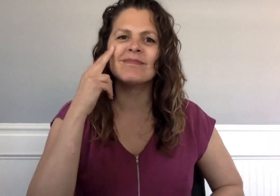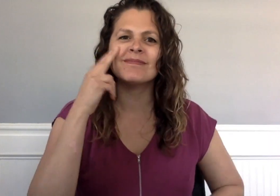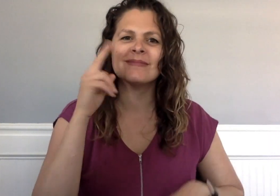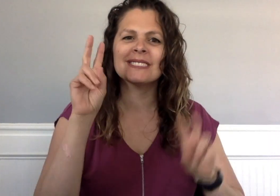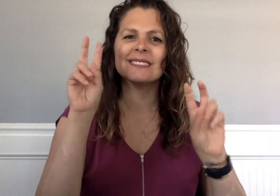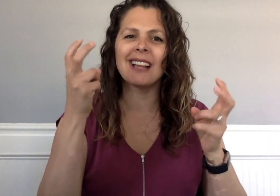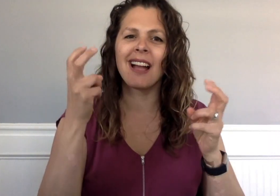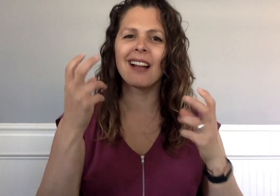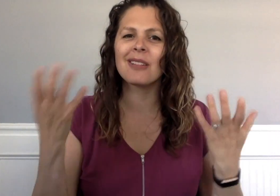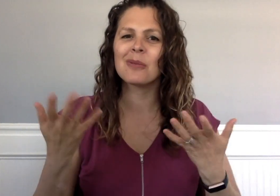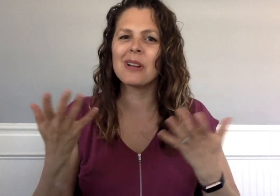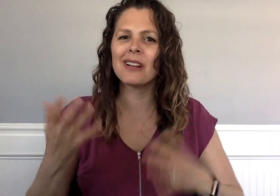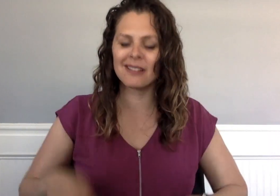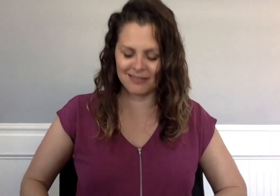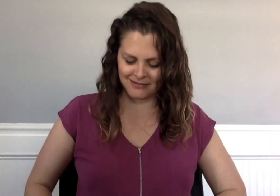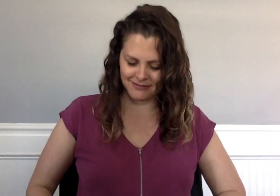Let's look at what's the title.